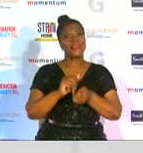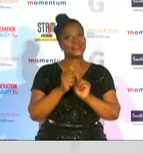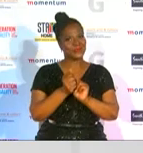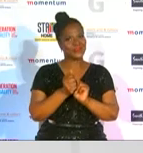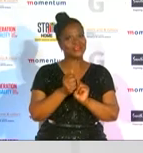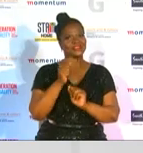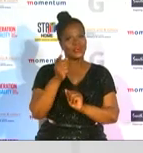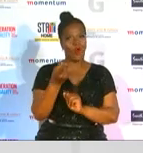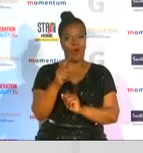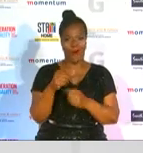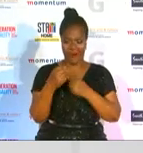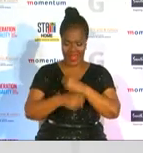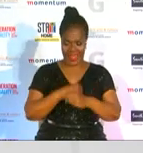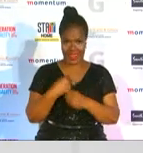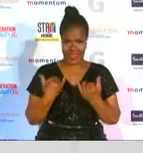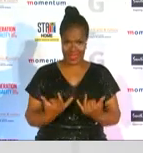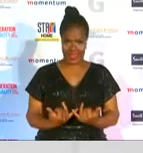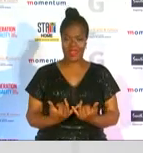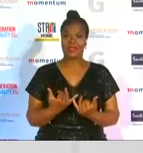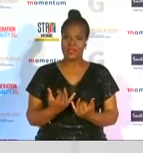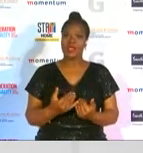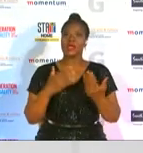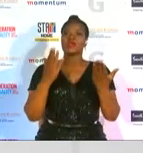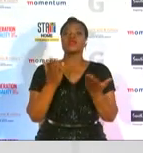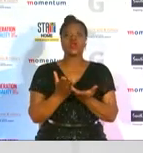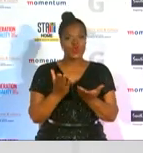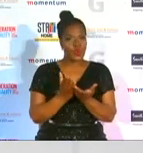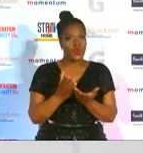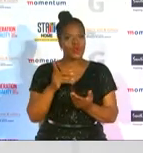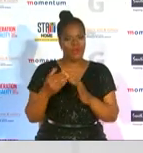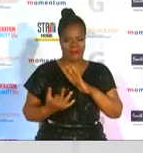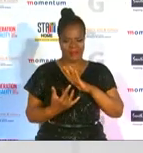this award honors school stars to inspire sporting excellence in others